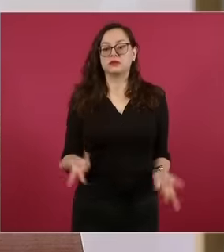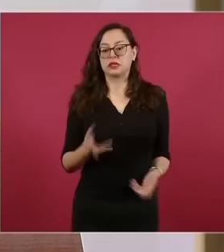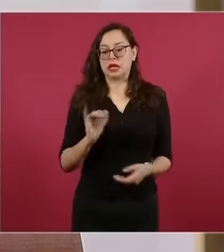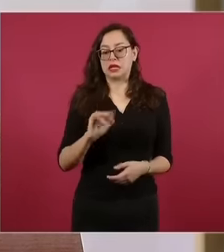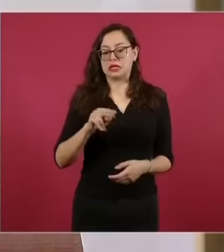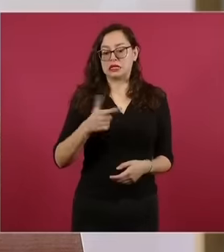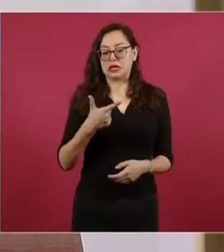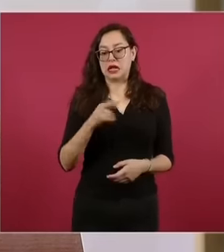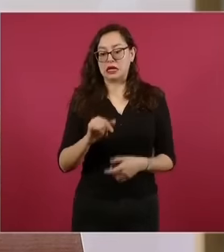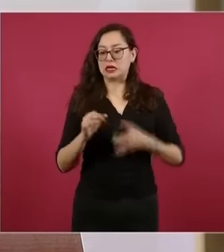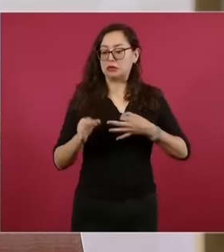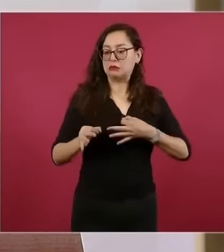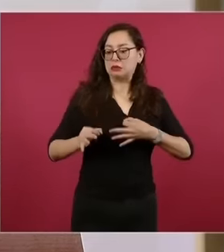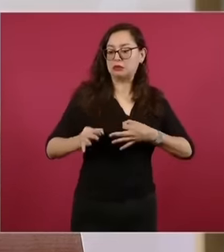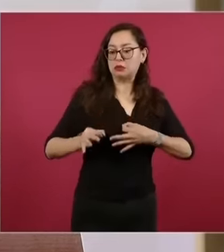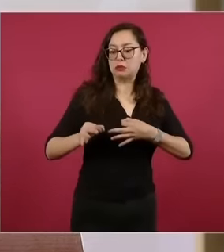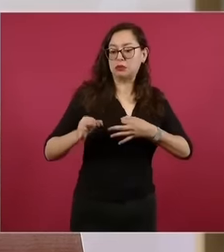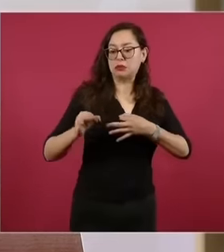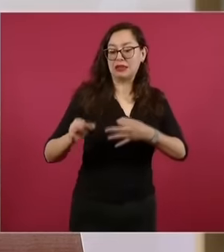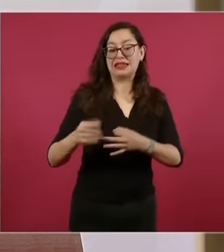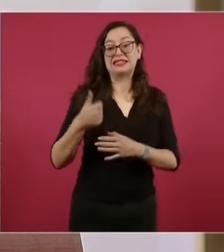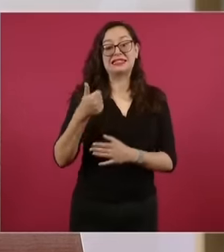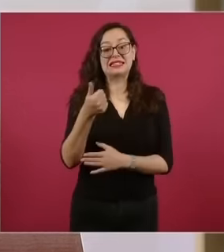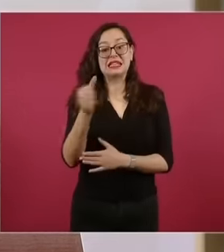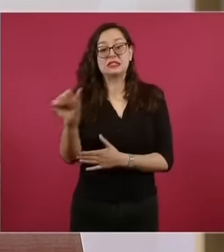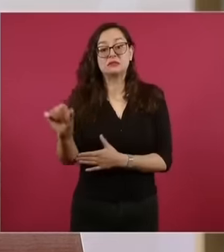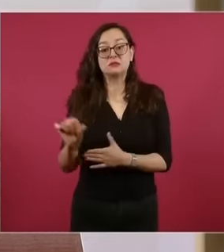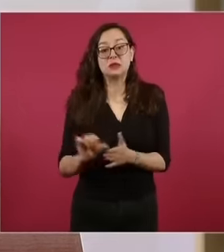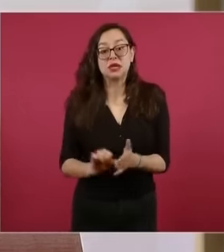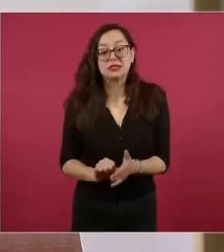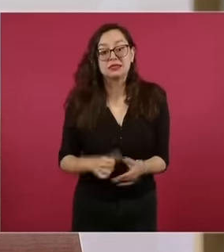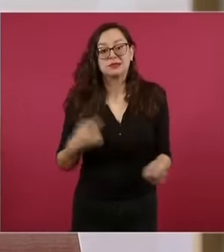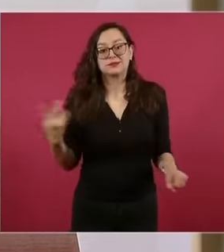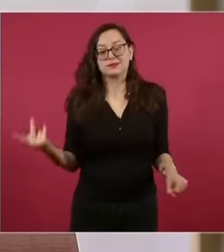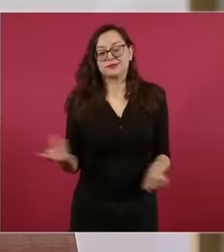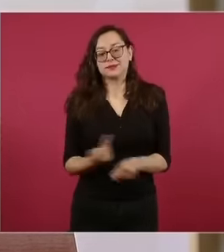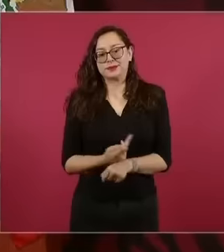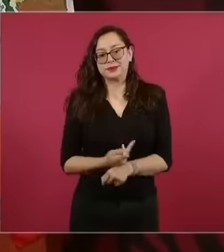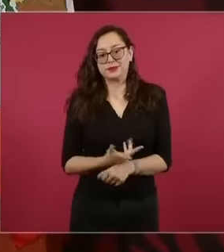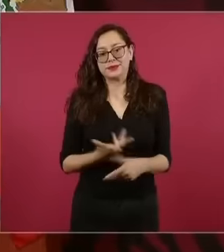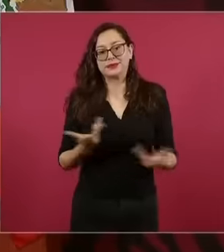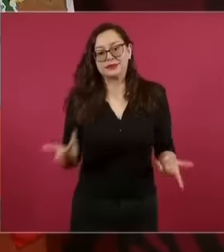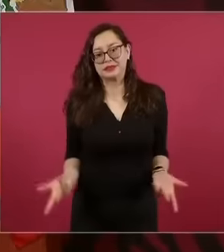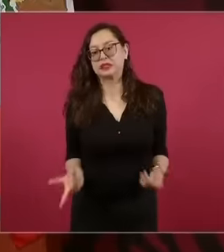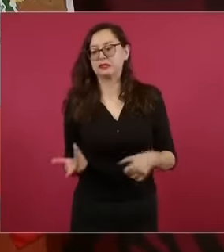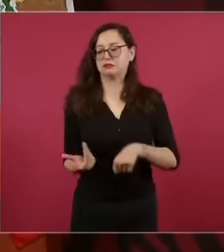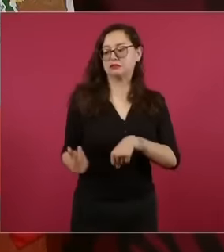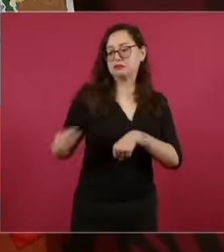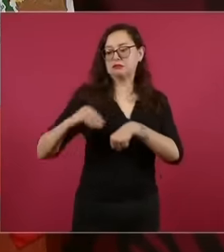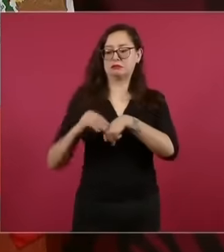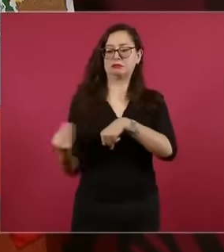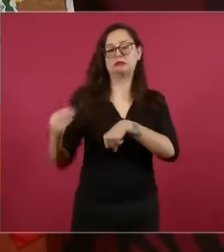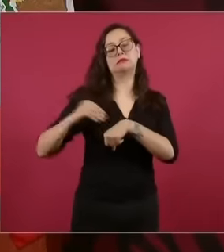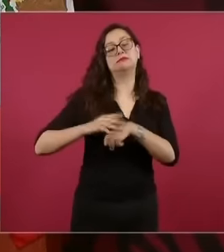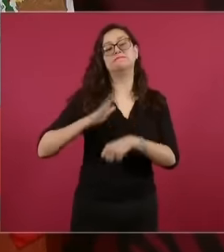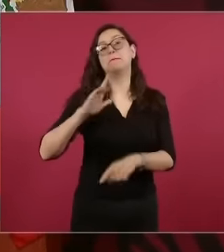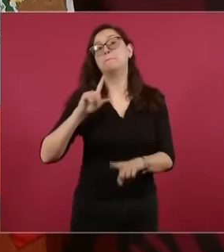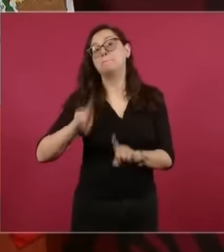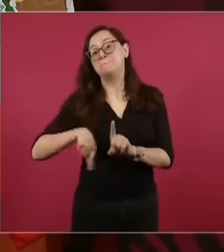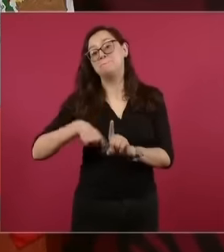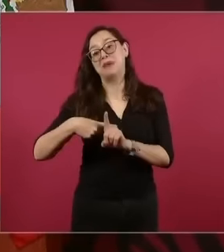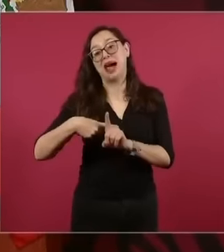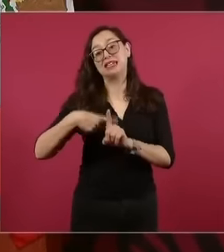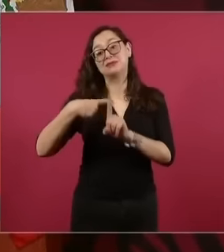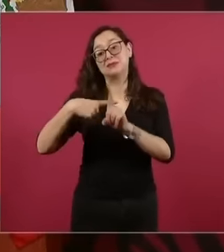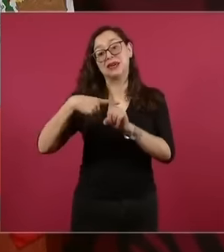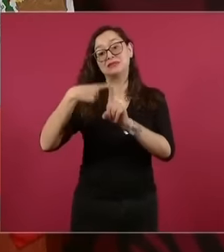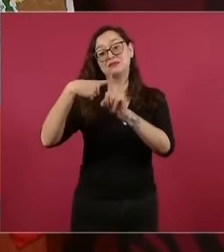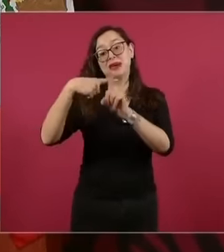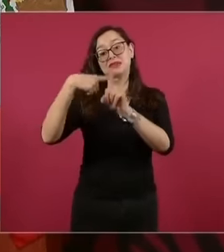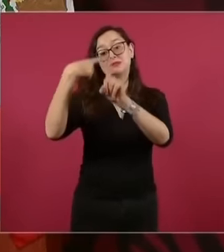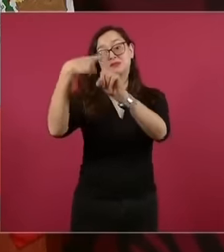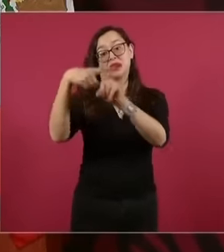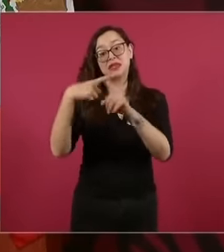months for its completion which generated the additional costs that are